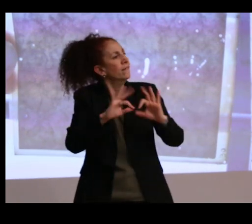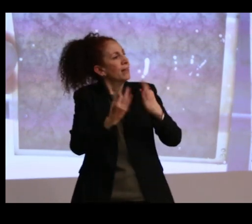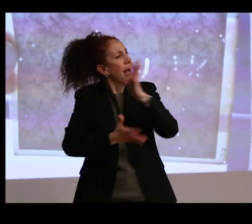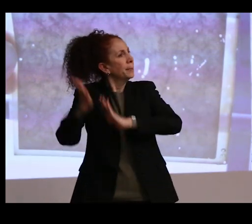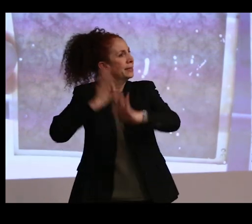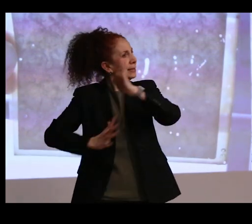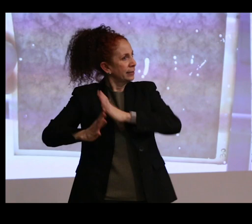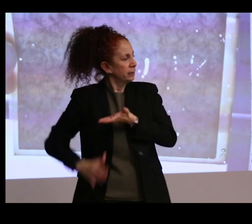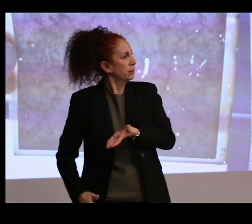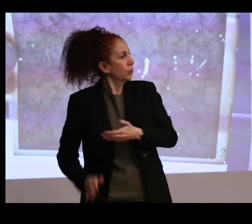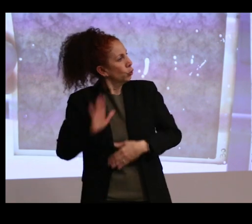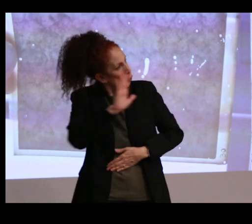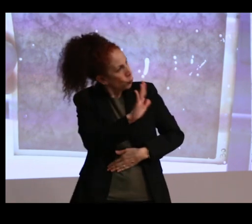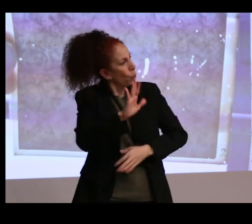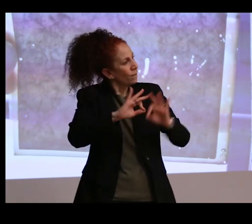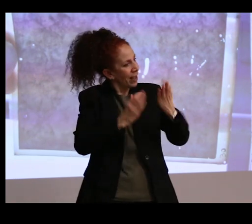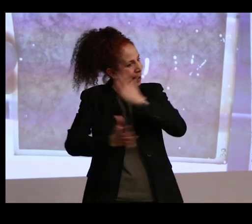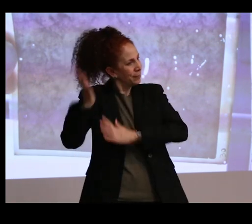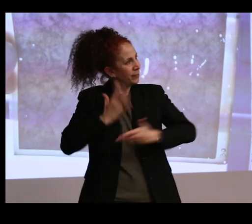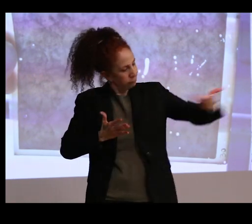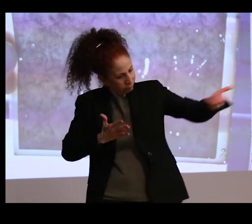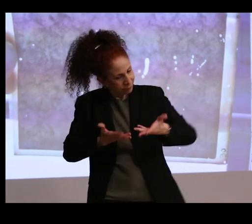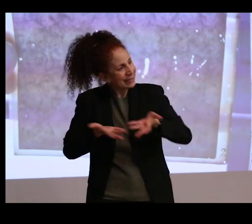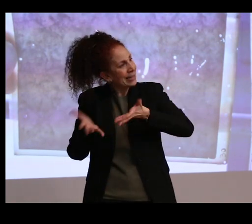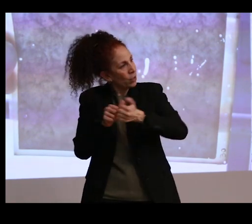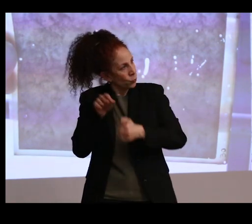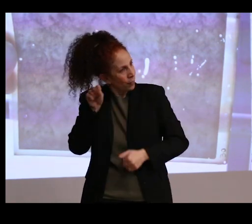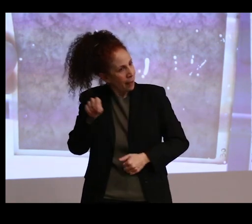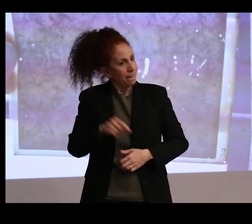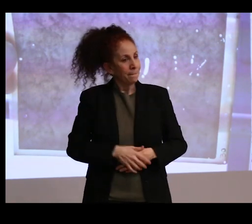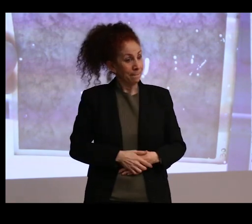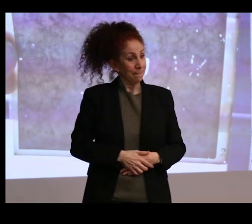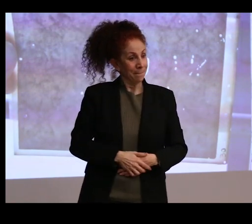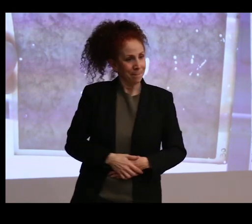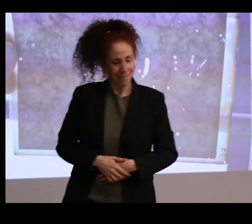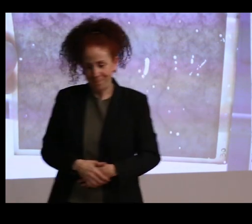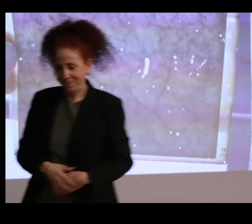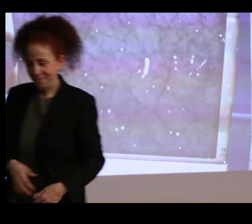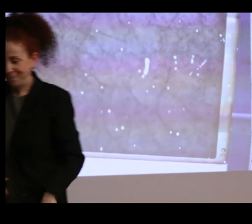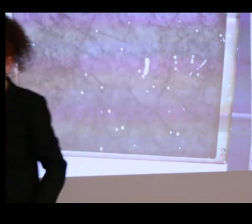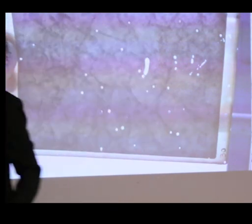These are your ancestors as well. One thing I'll say is, from having hung